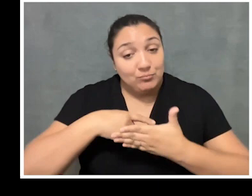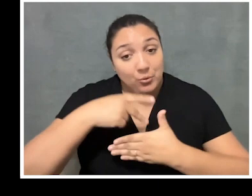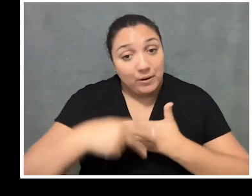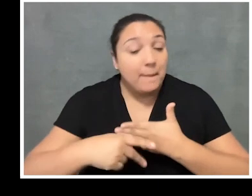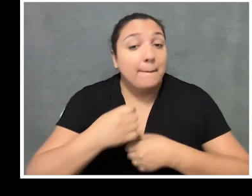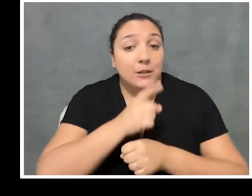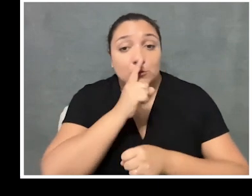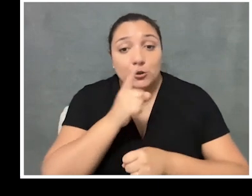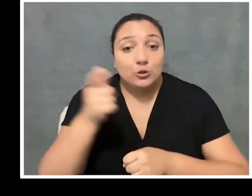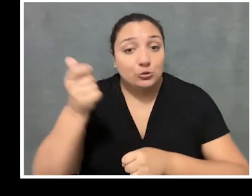If you enjoyed our program,